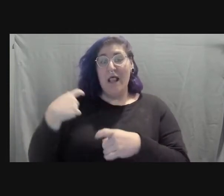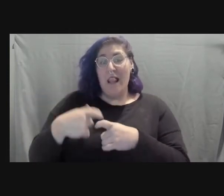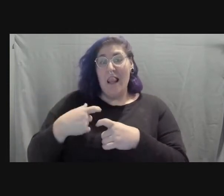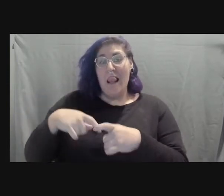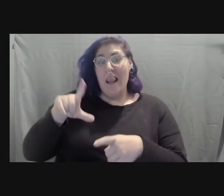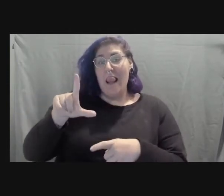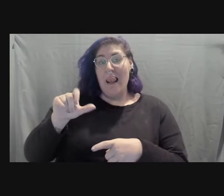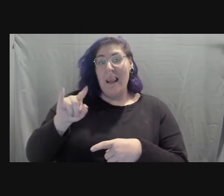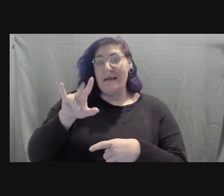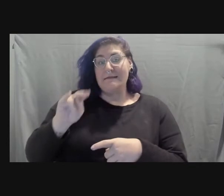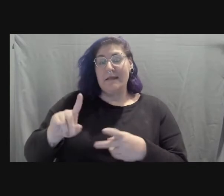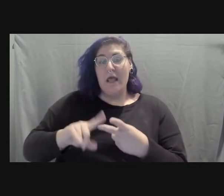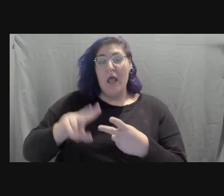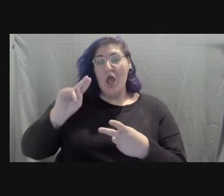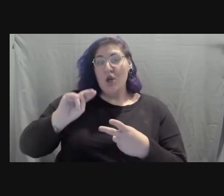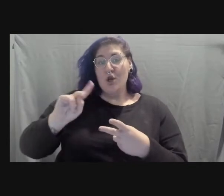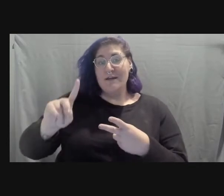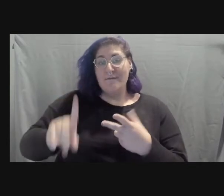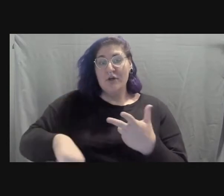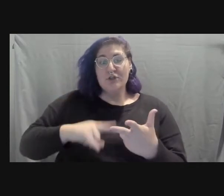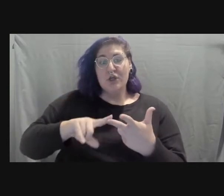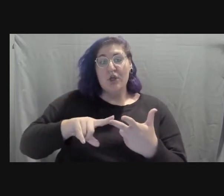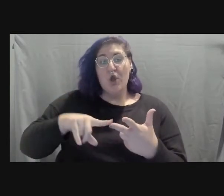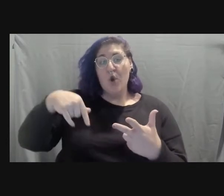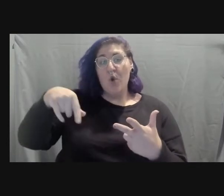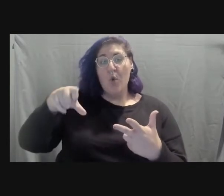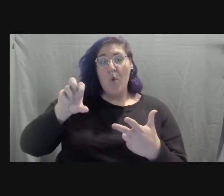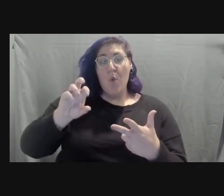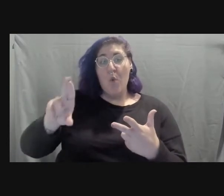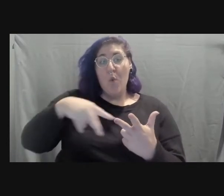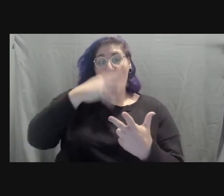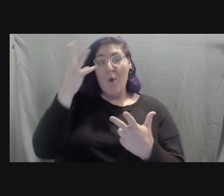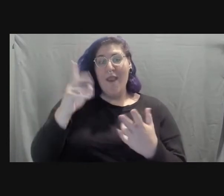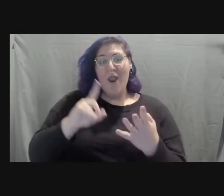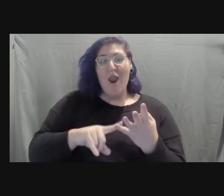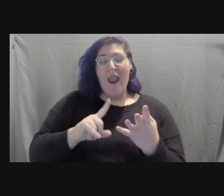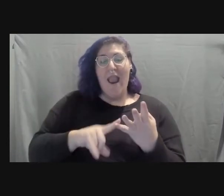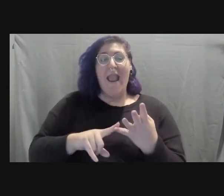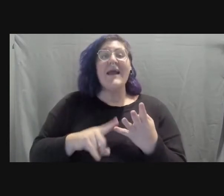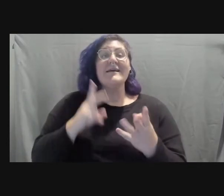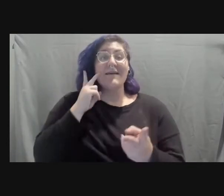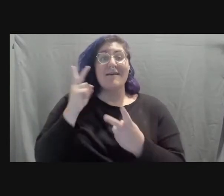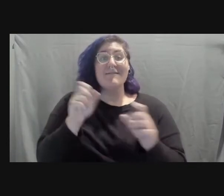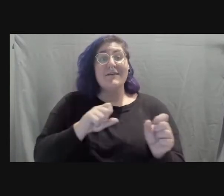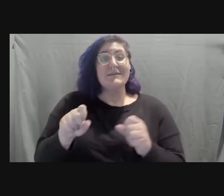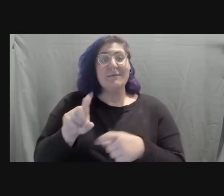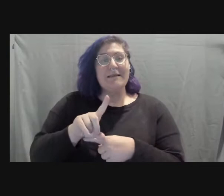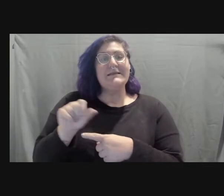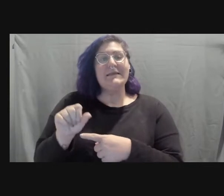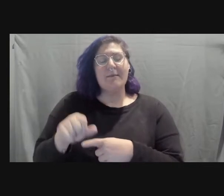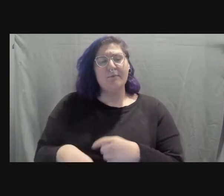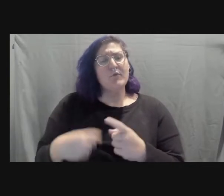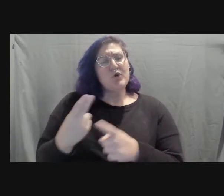visually impaired, and physically disabled. Leveraging the power of these experiences, Bela builds communities,